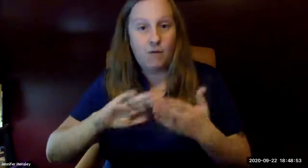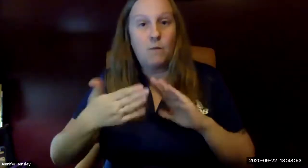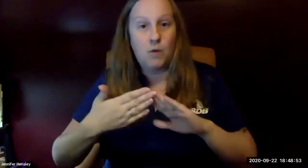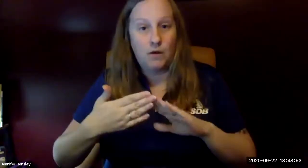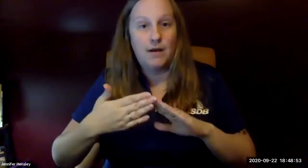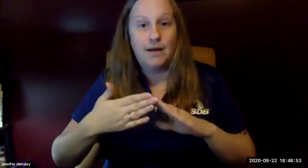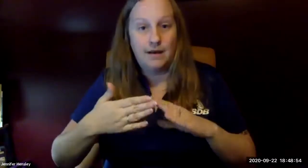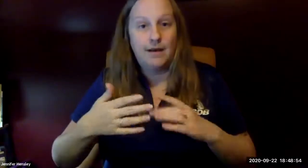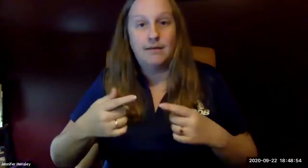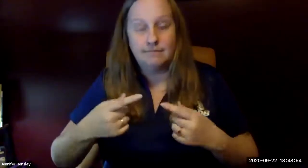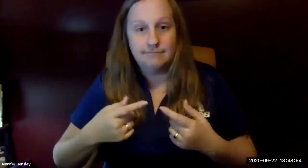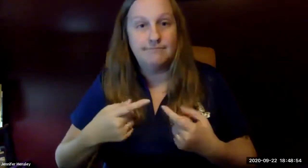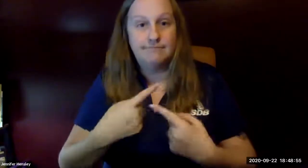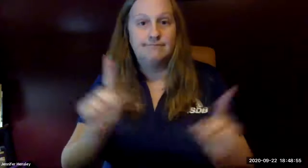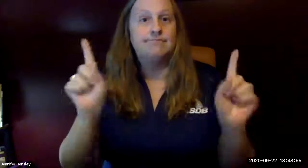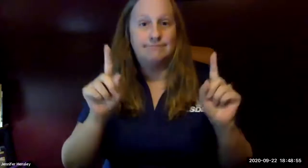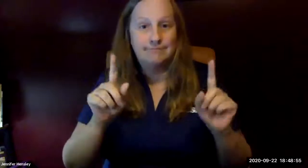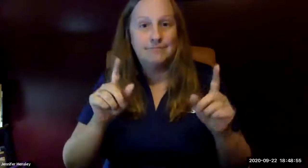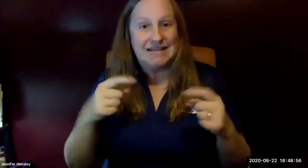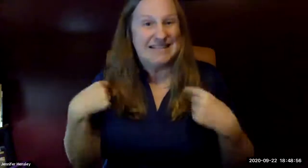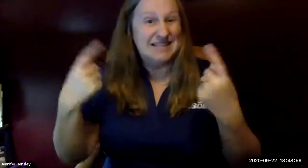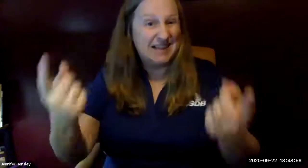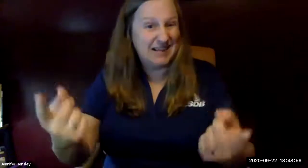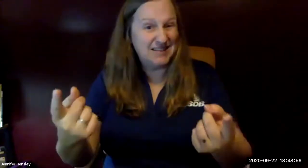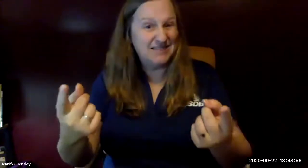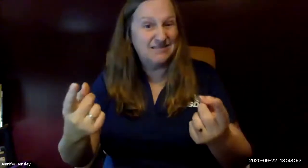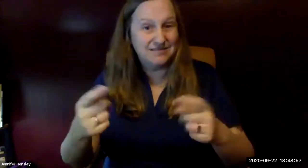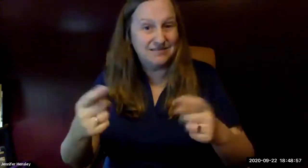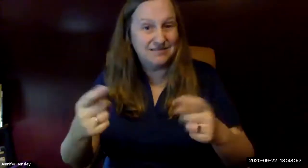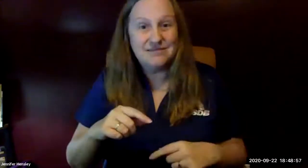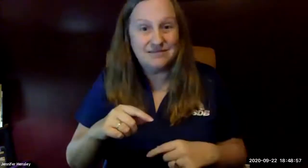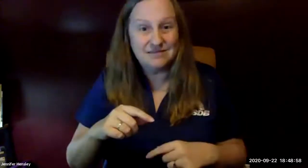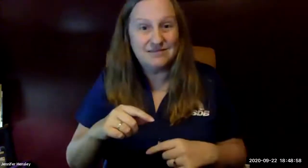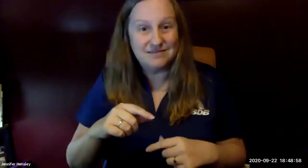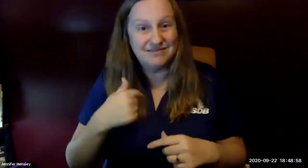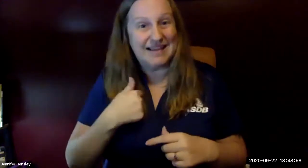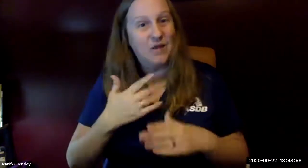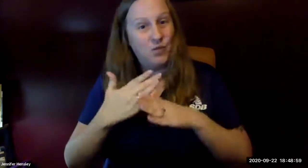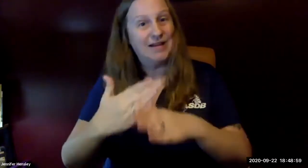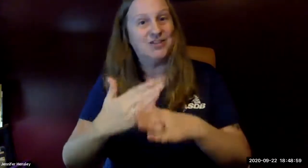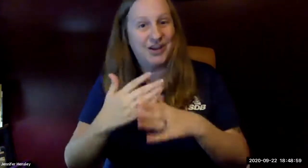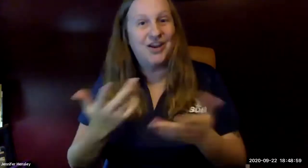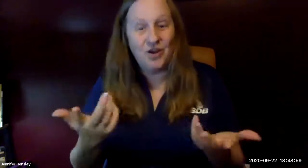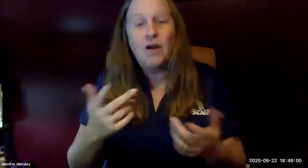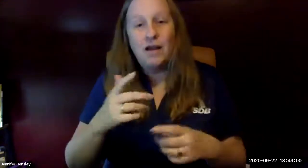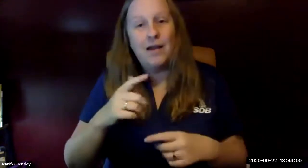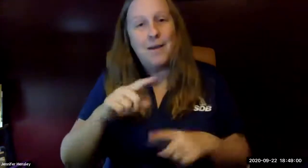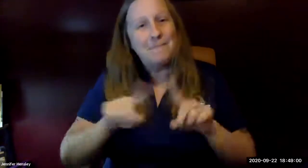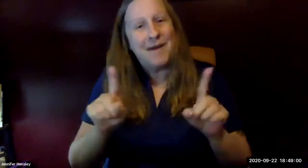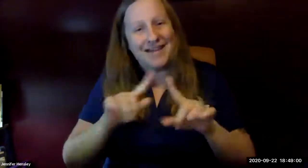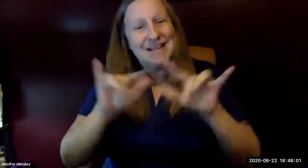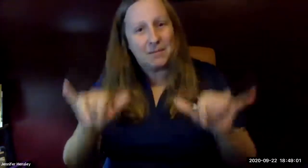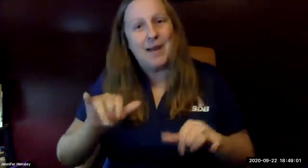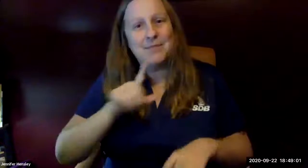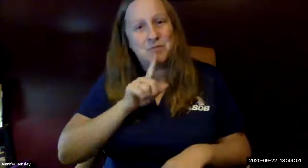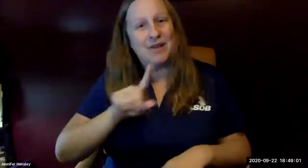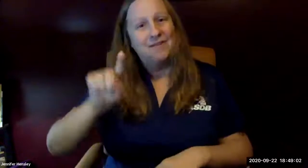is the first time that the community